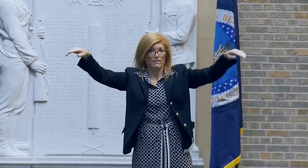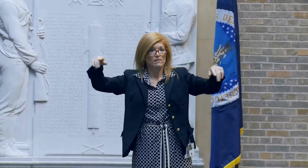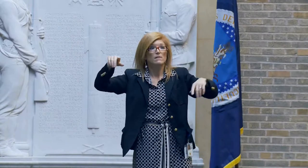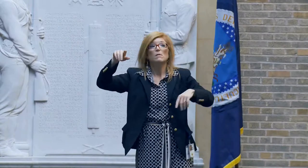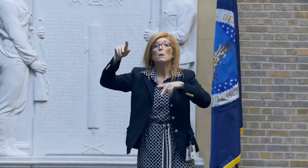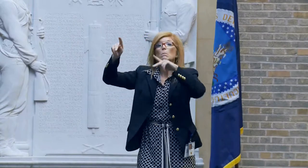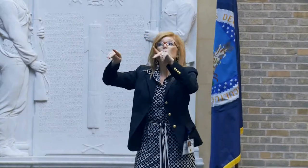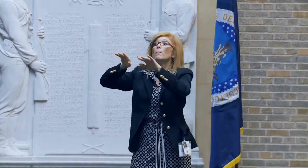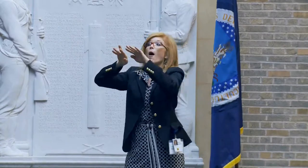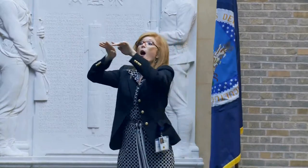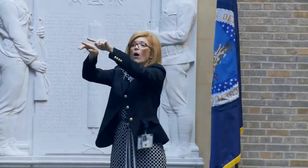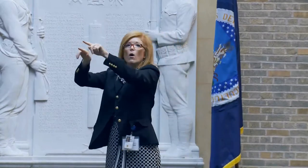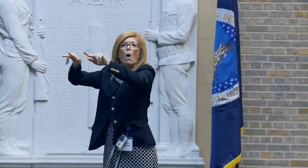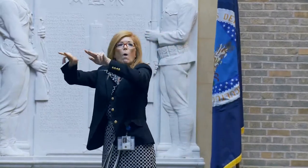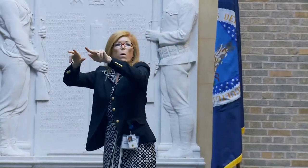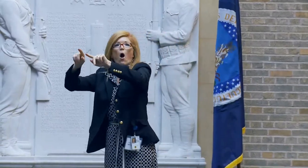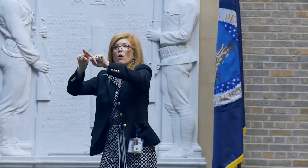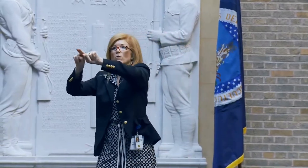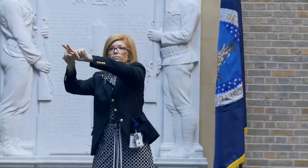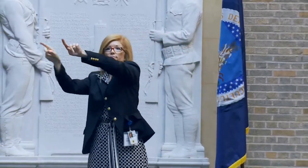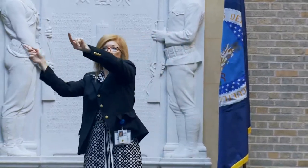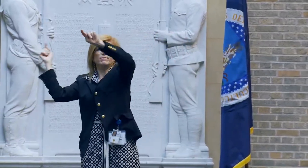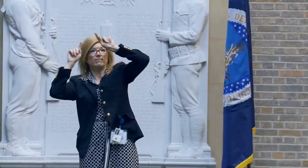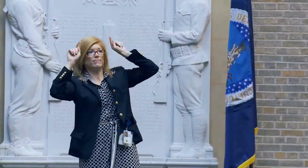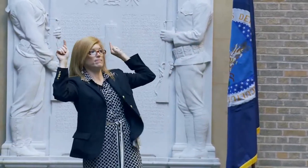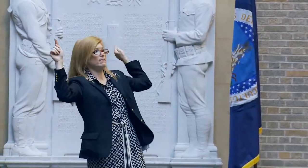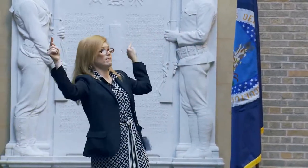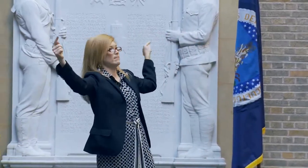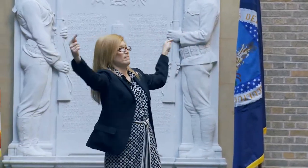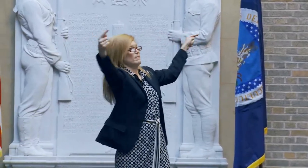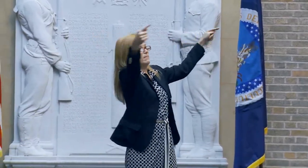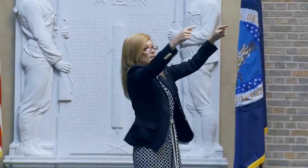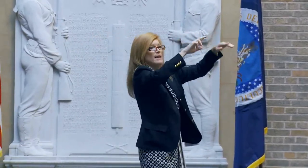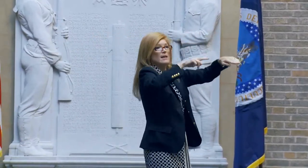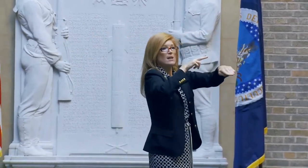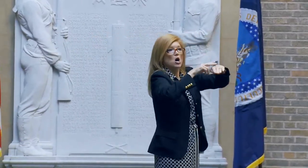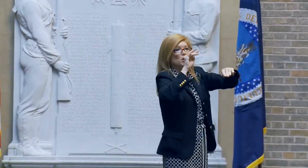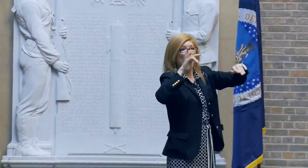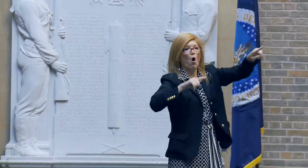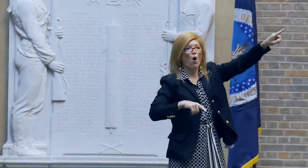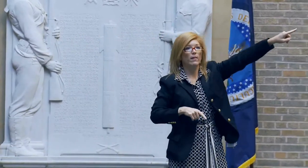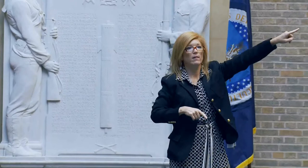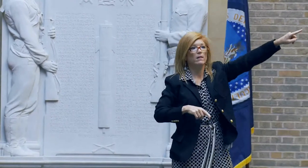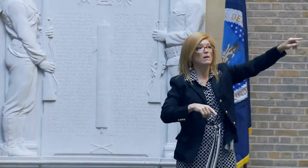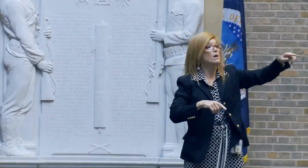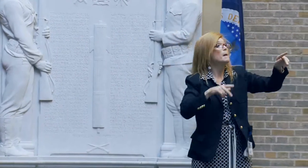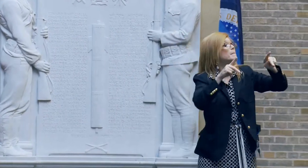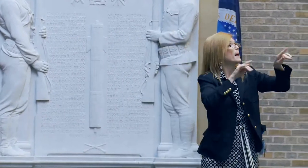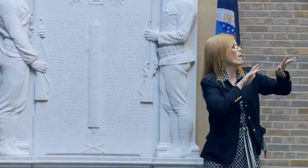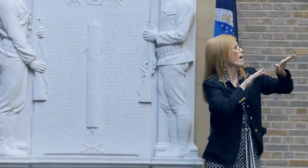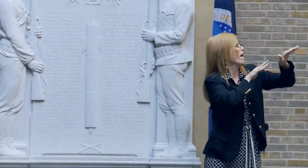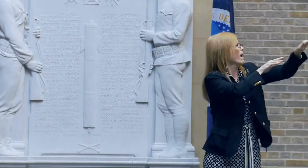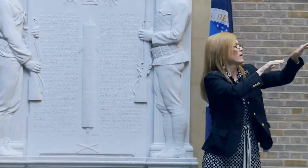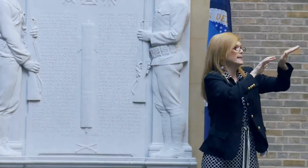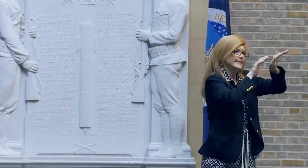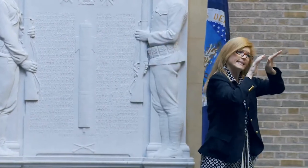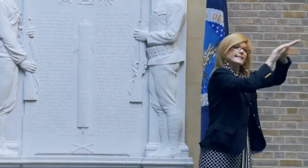If you are a USDA employee from the Headquarters complex, report to the assigned assembly area at the